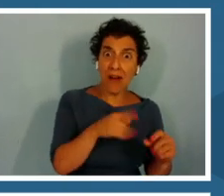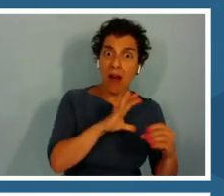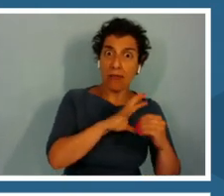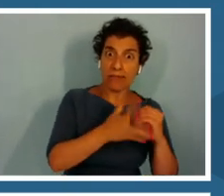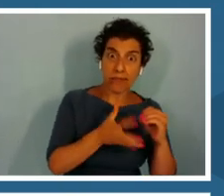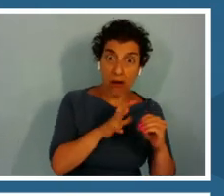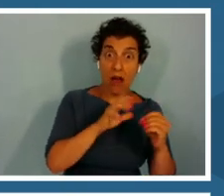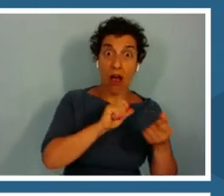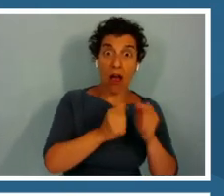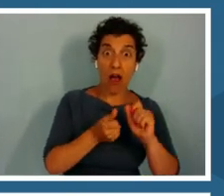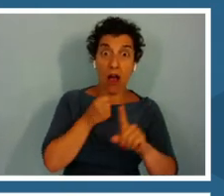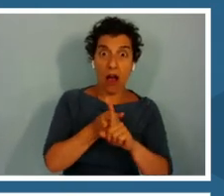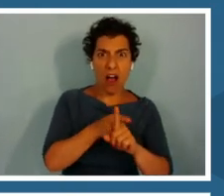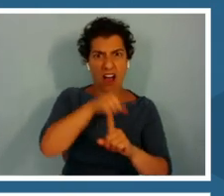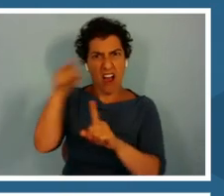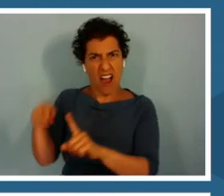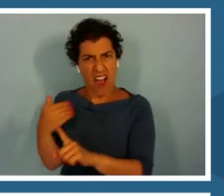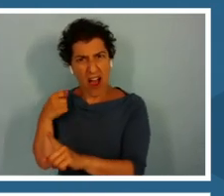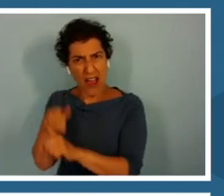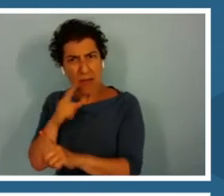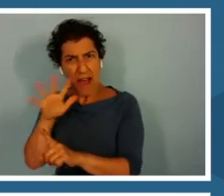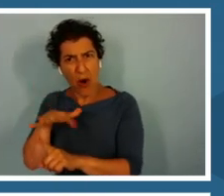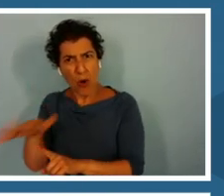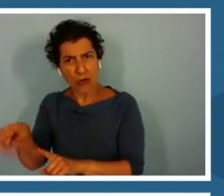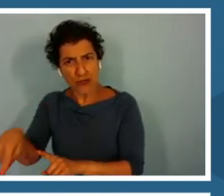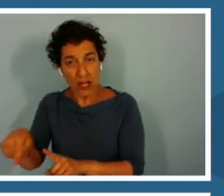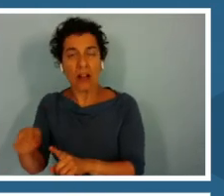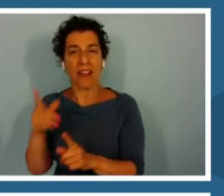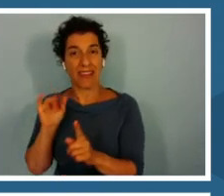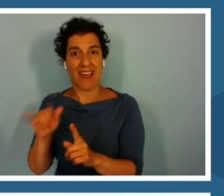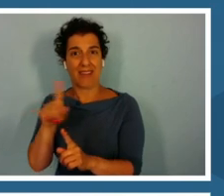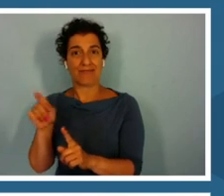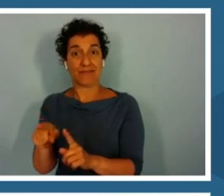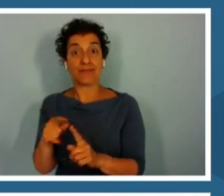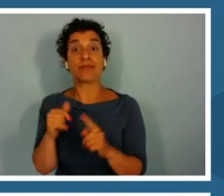Our next question prompt is going to be on the next slide.